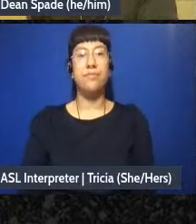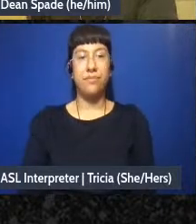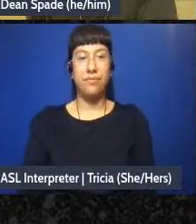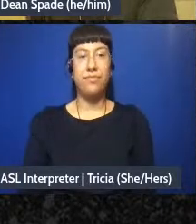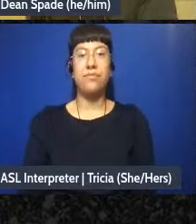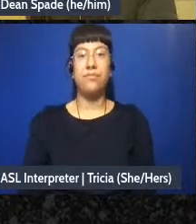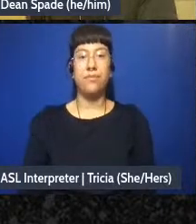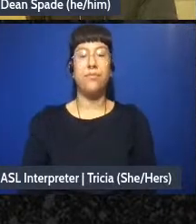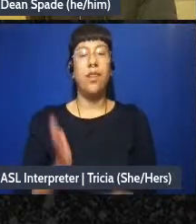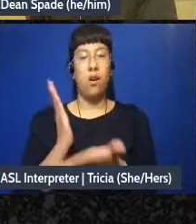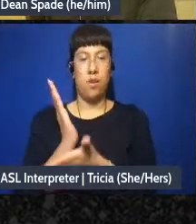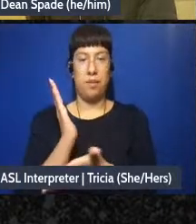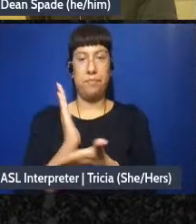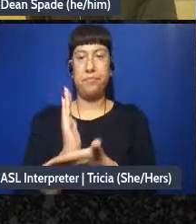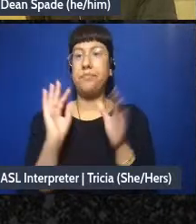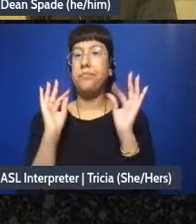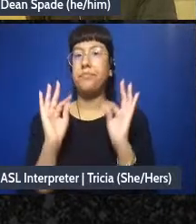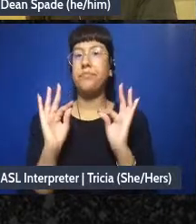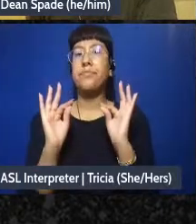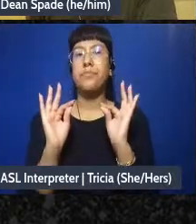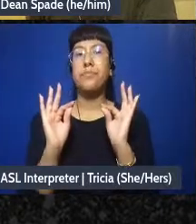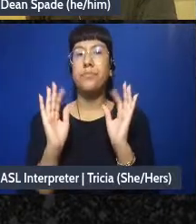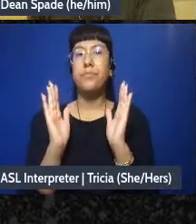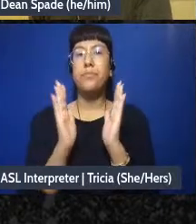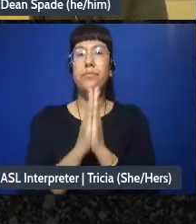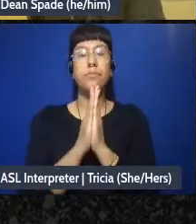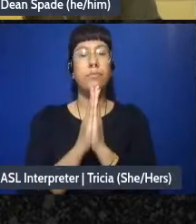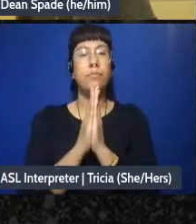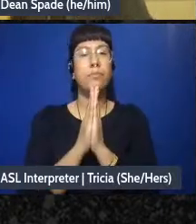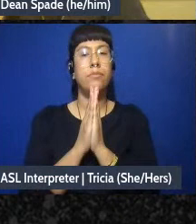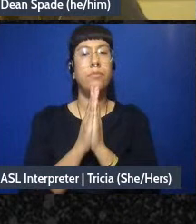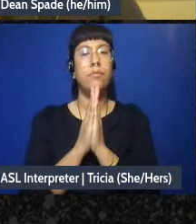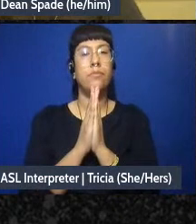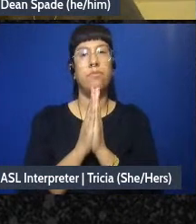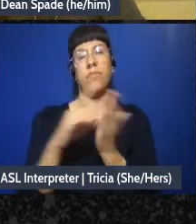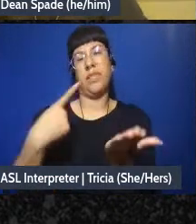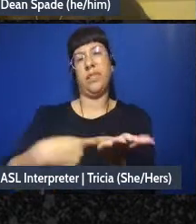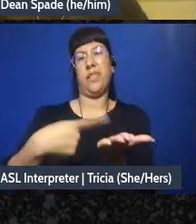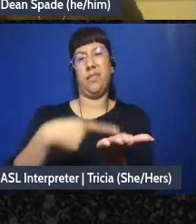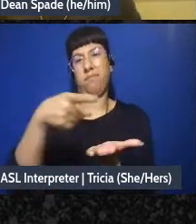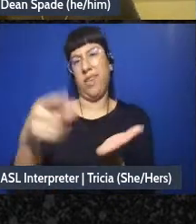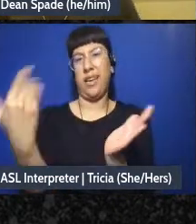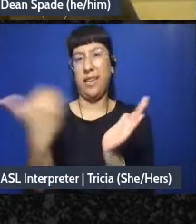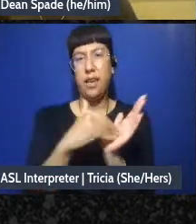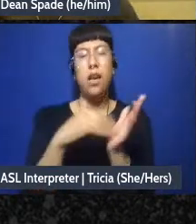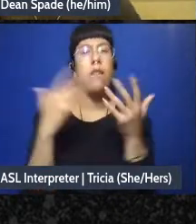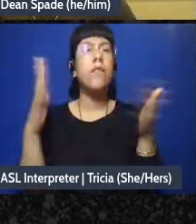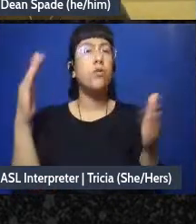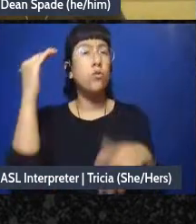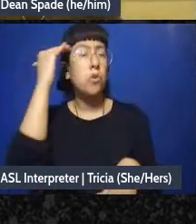All right, so I just want to go over this briefly again I know some of you heard it last time but,